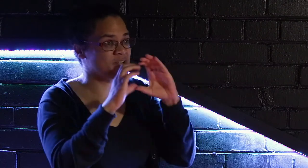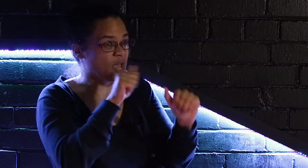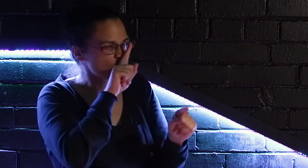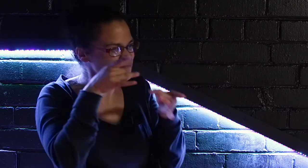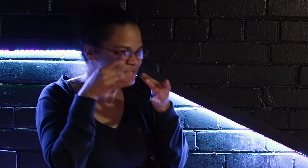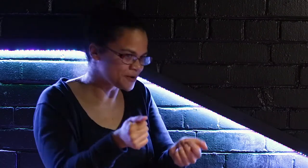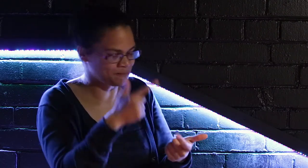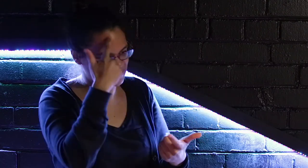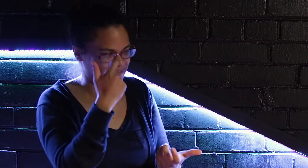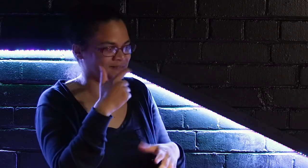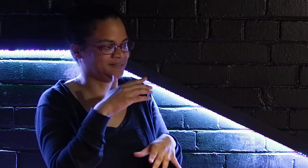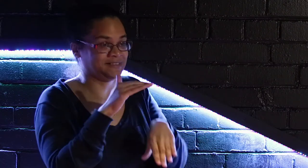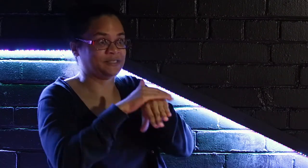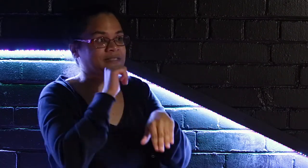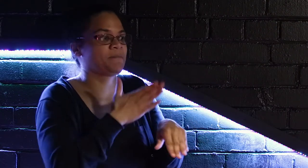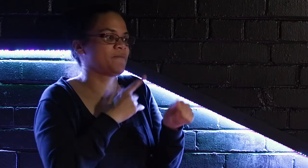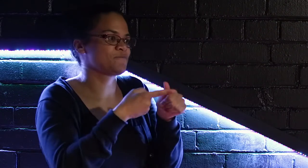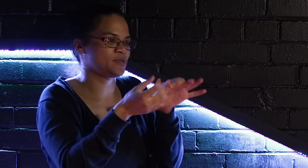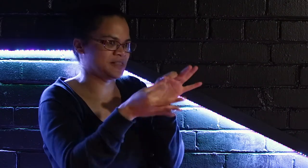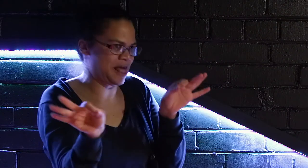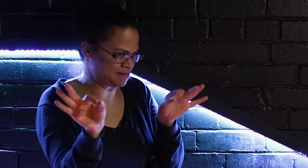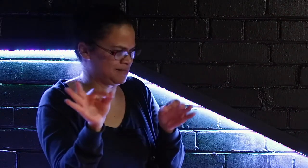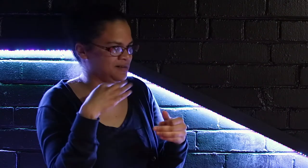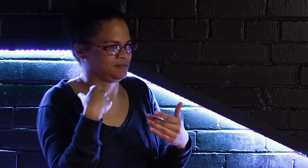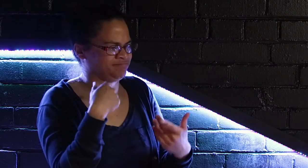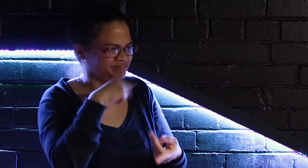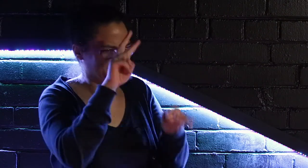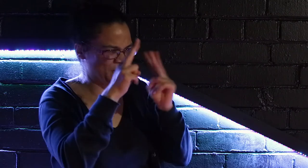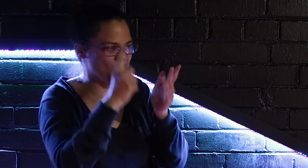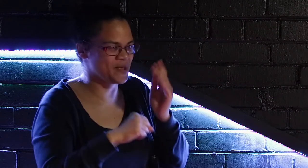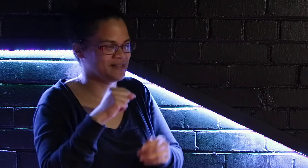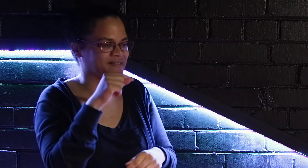but the communication wasn't the most smooth. English isn't my first language and so there